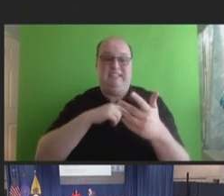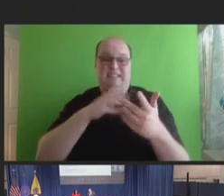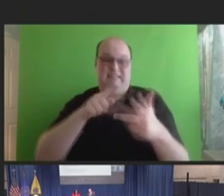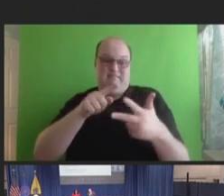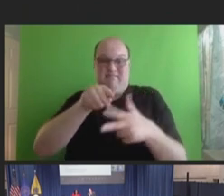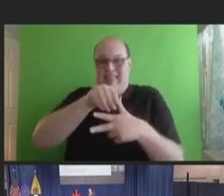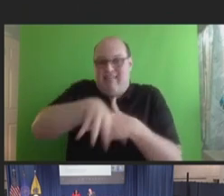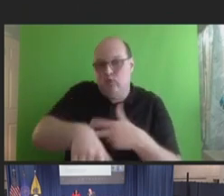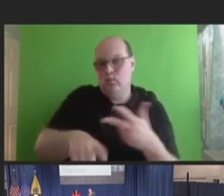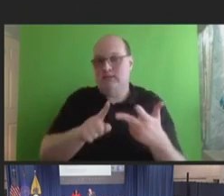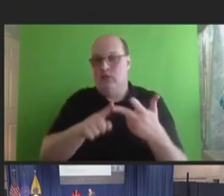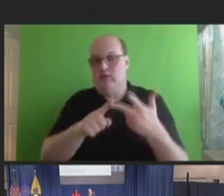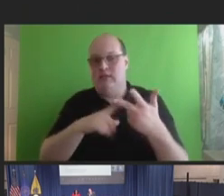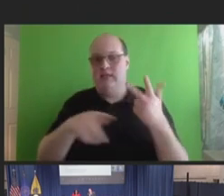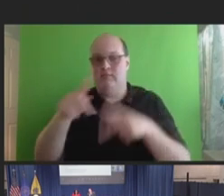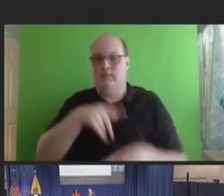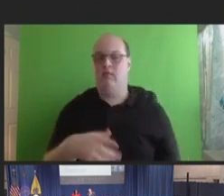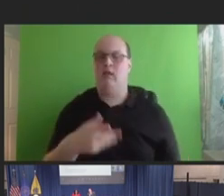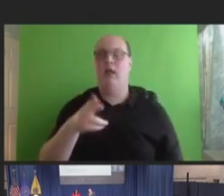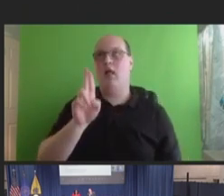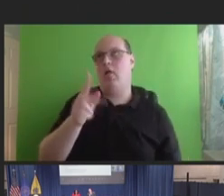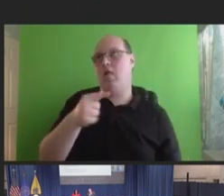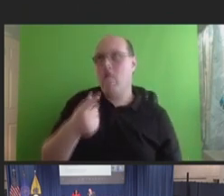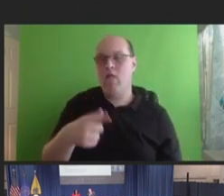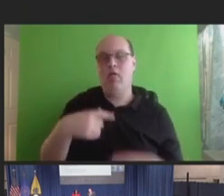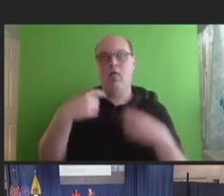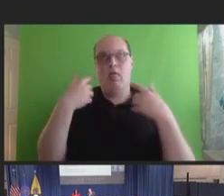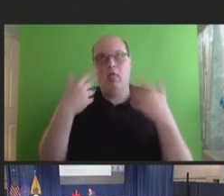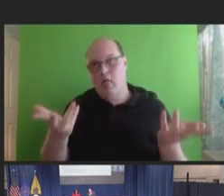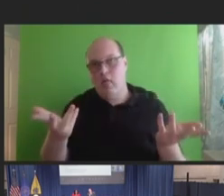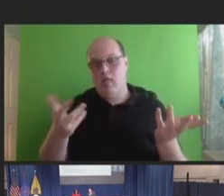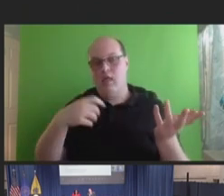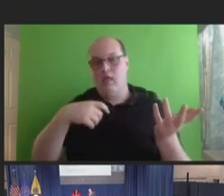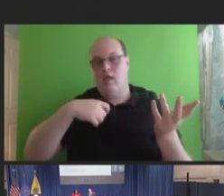Kind of throwing their hands up and being like, "You guys can't even get all -- all